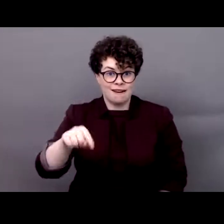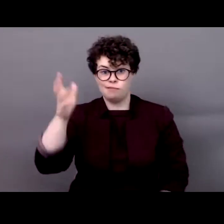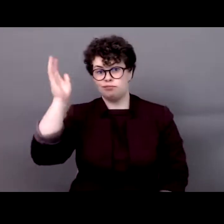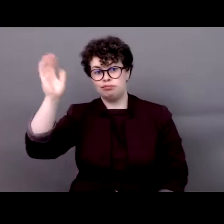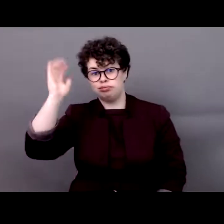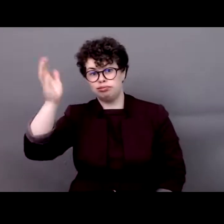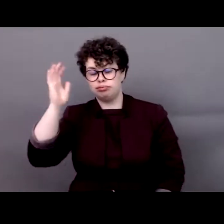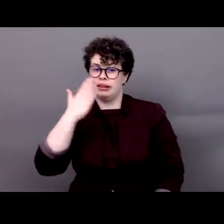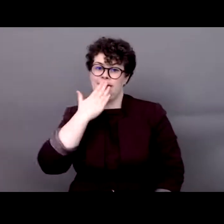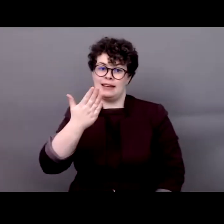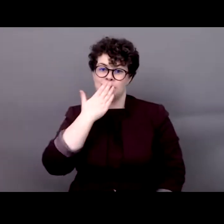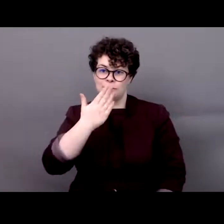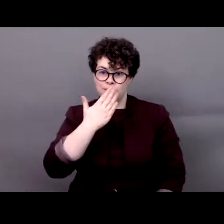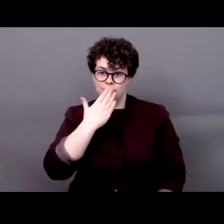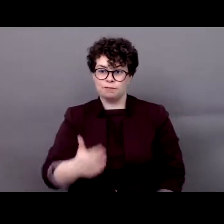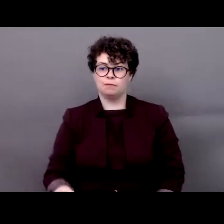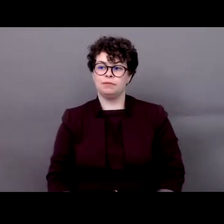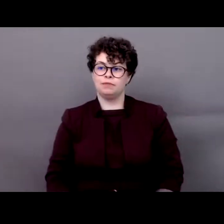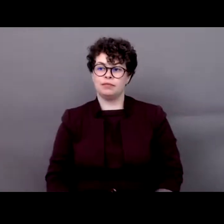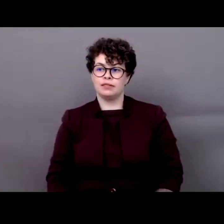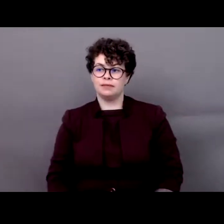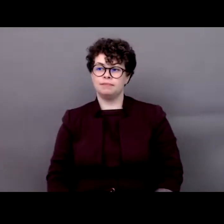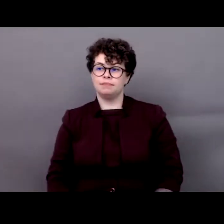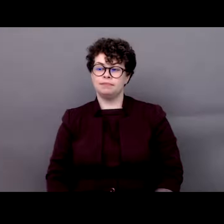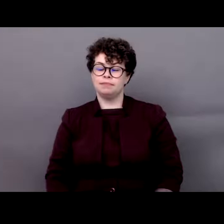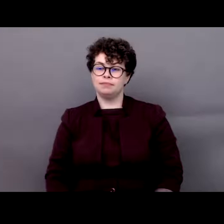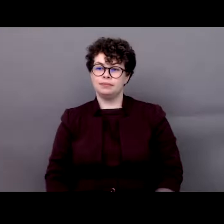the MRG, I'd like to thank the opportunity of being here